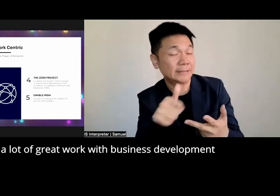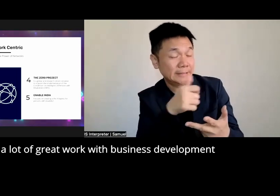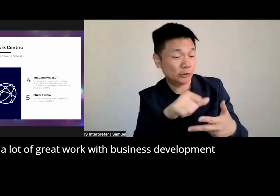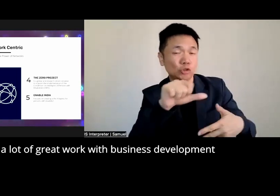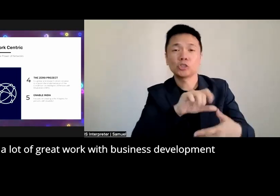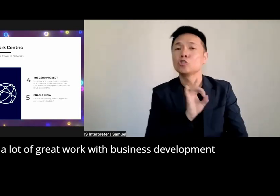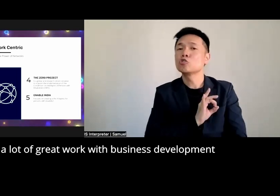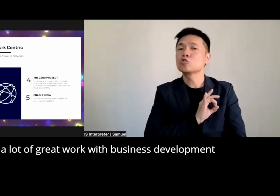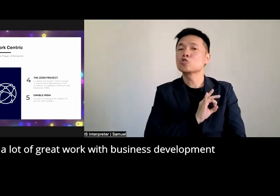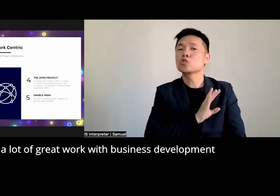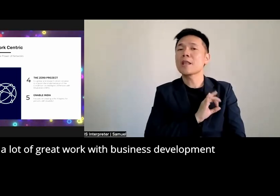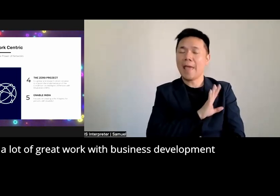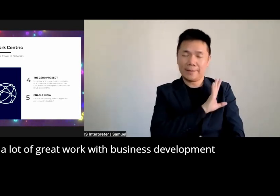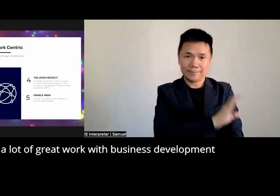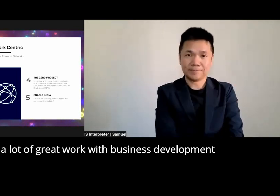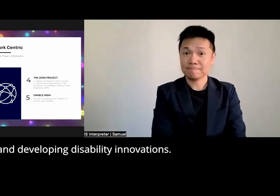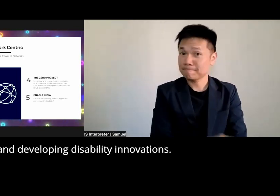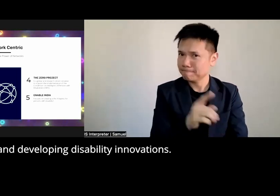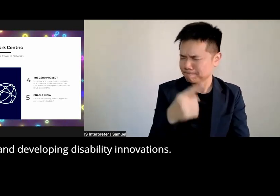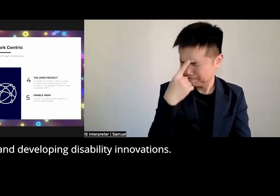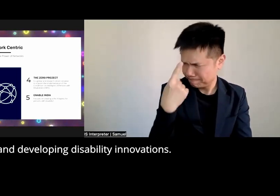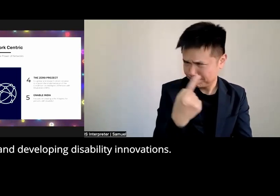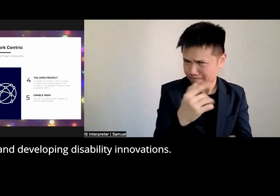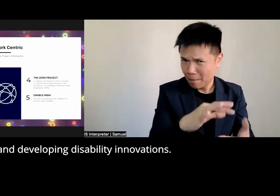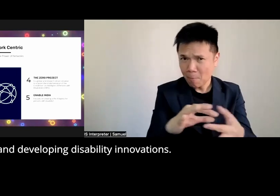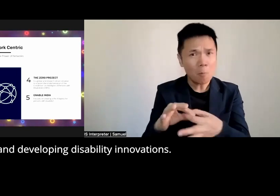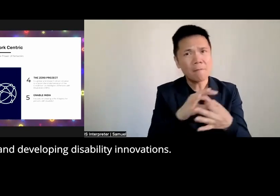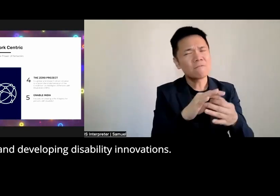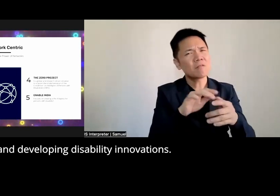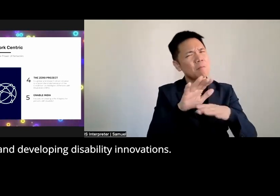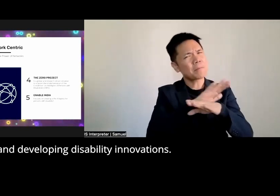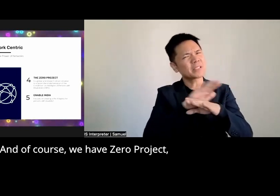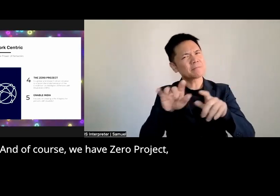does a lot of great work with business development and developing disability Innovations and of